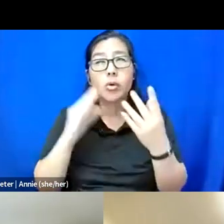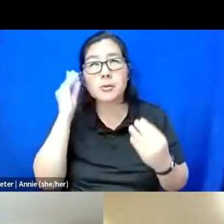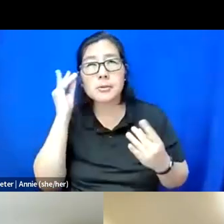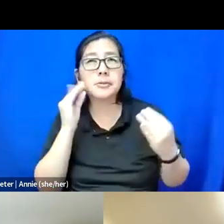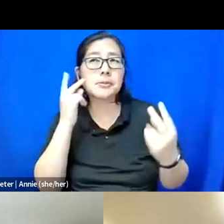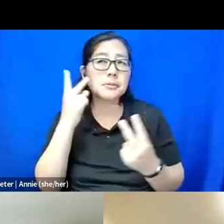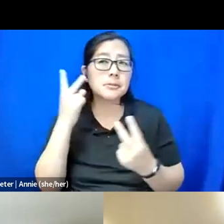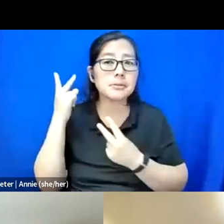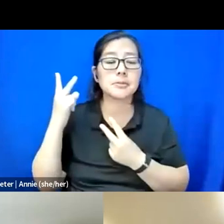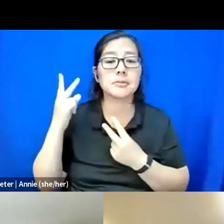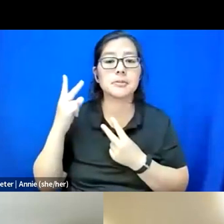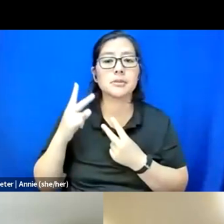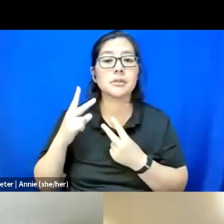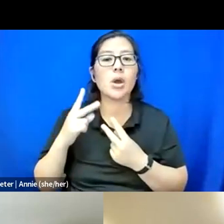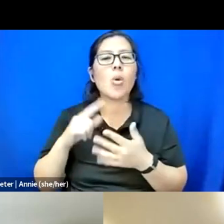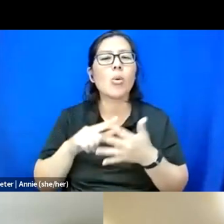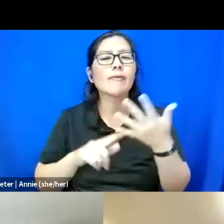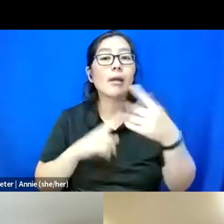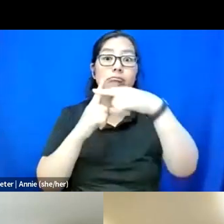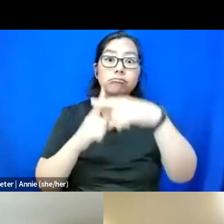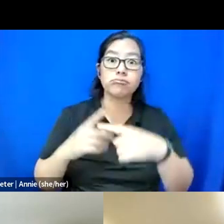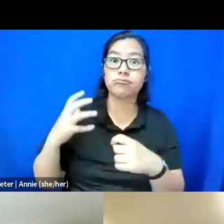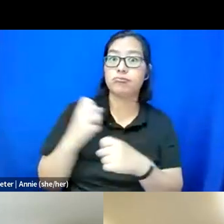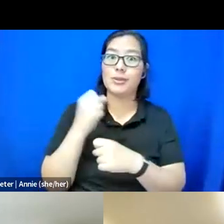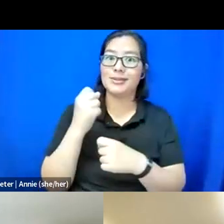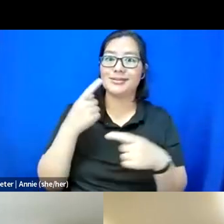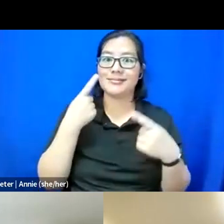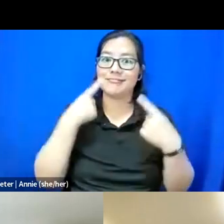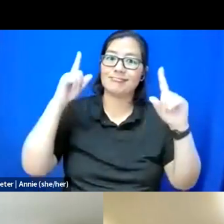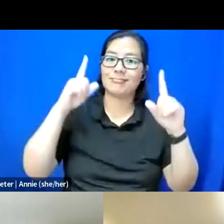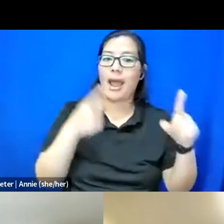what wins does everyone feel happened in building community together?